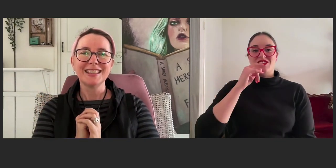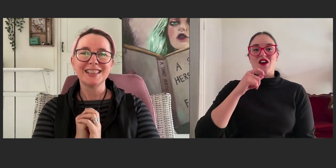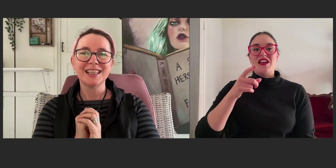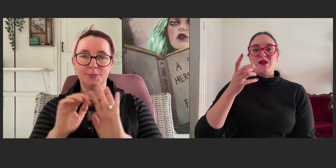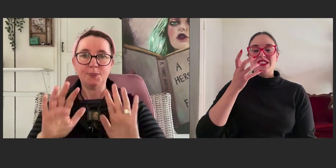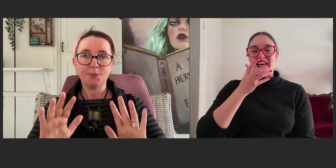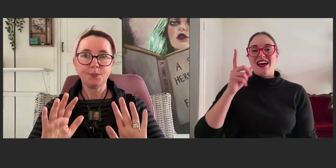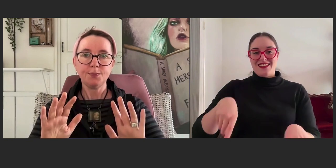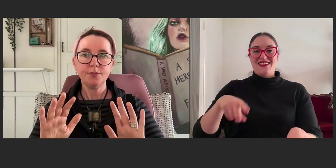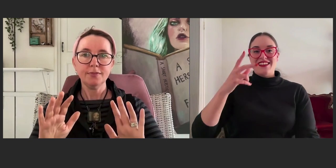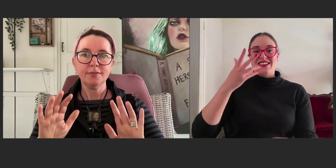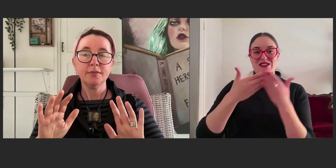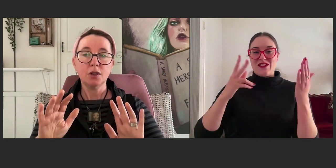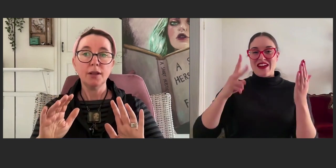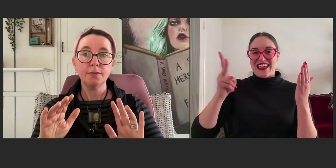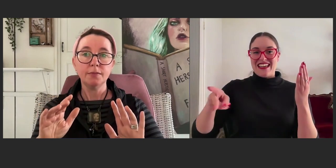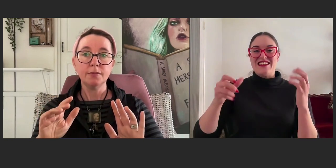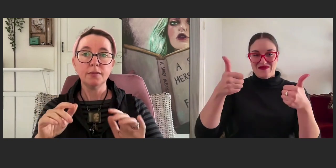sorry, we'll start the story again.